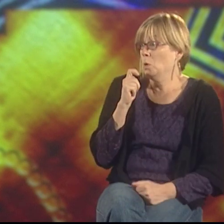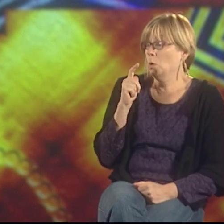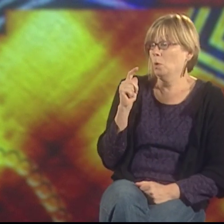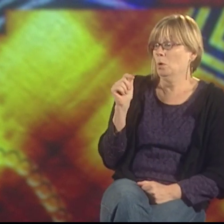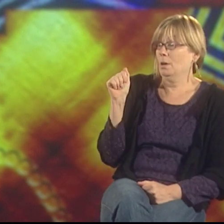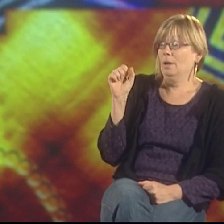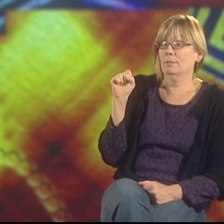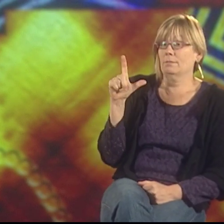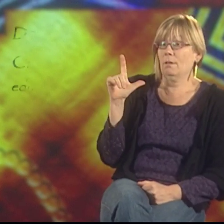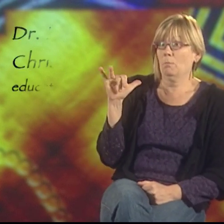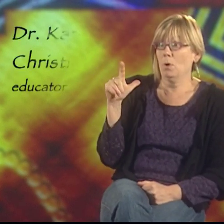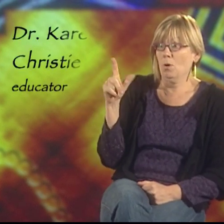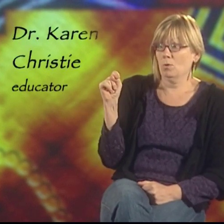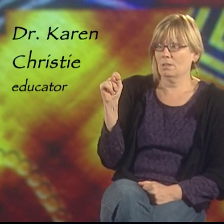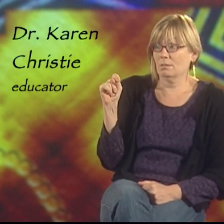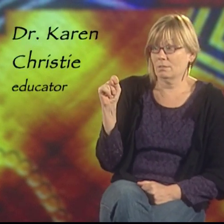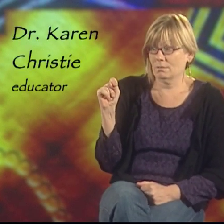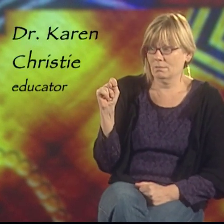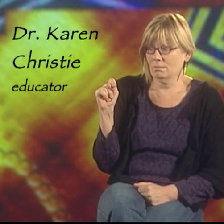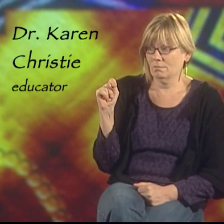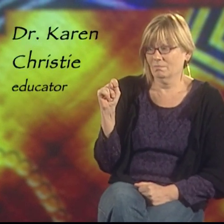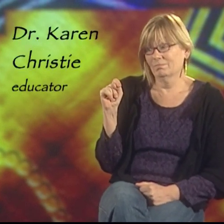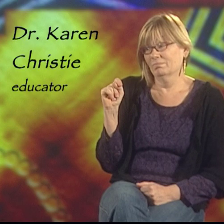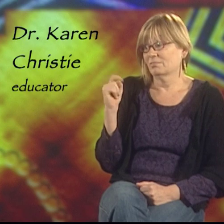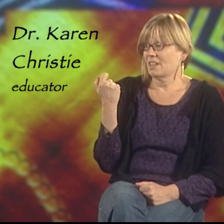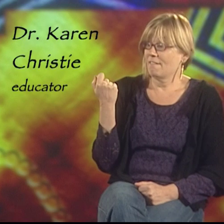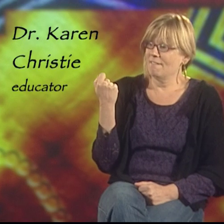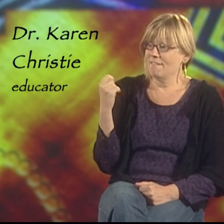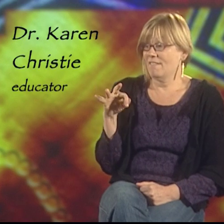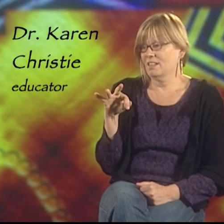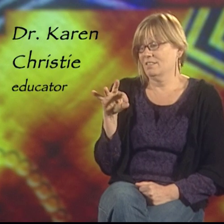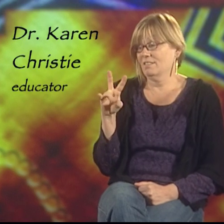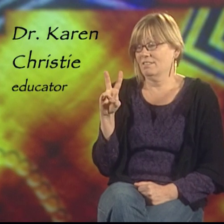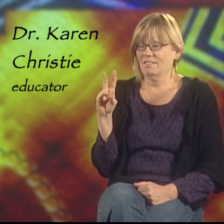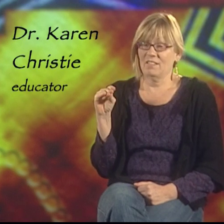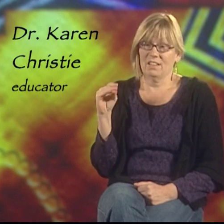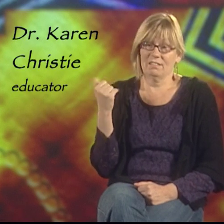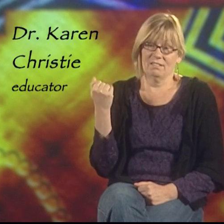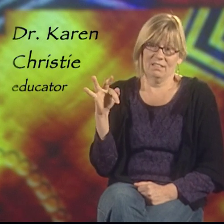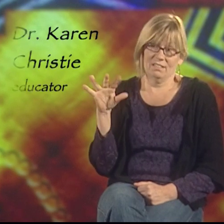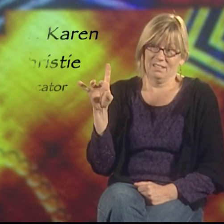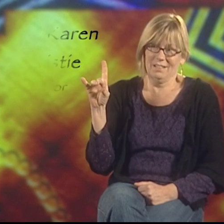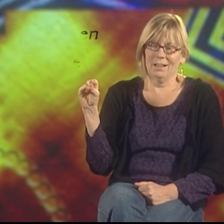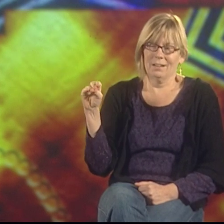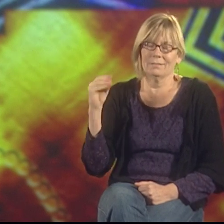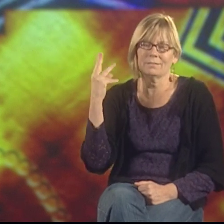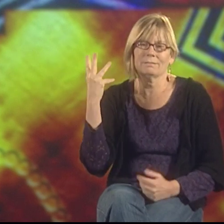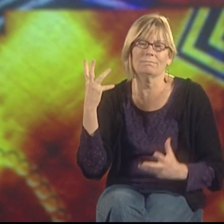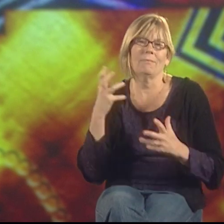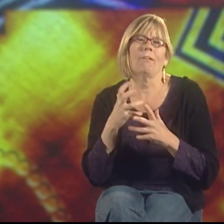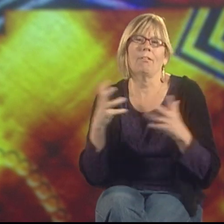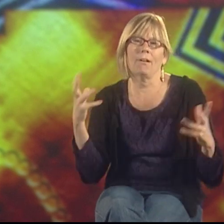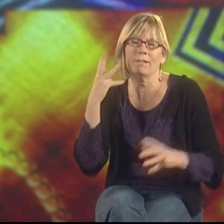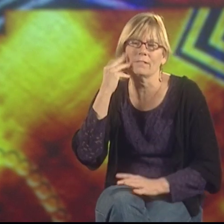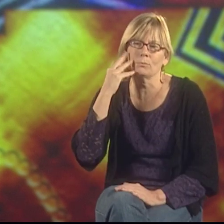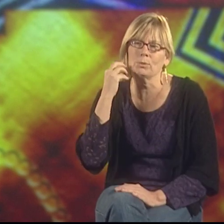that many people who are ASL poets back in the 1970s and '80s shared,